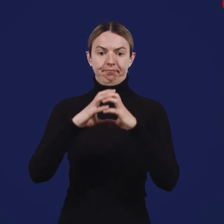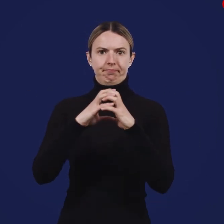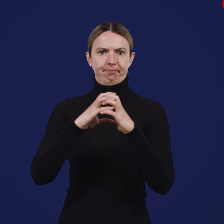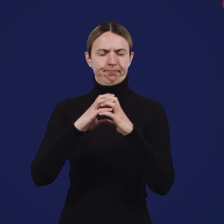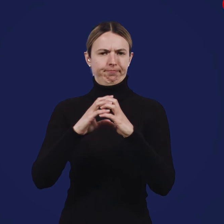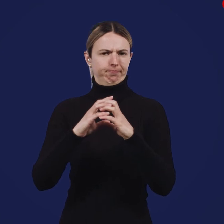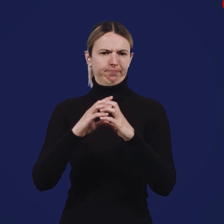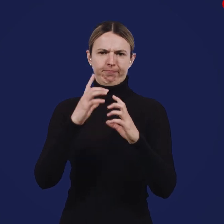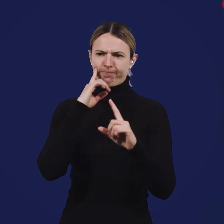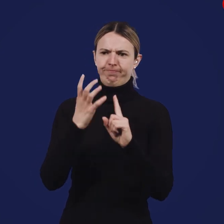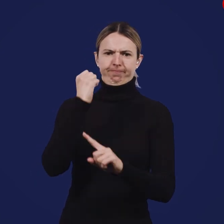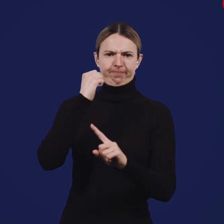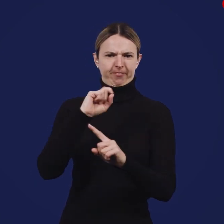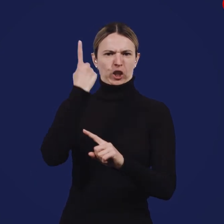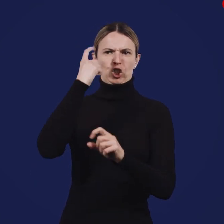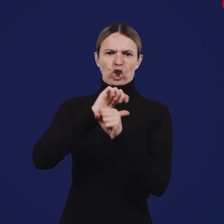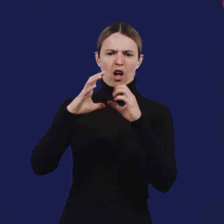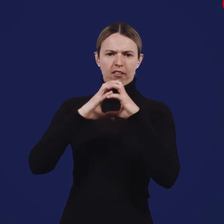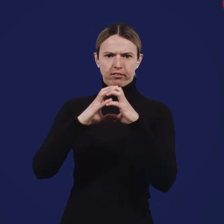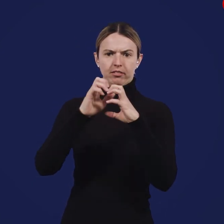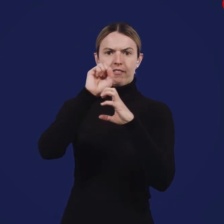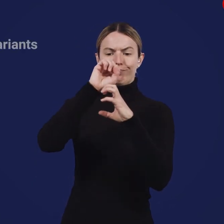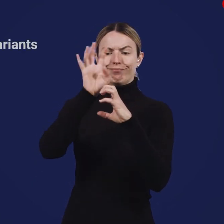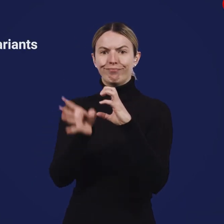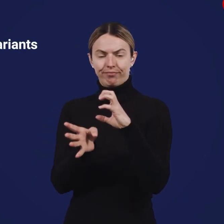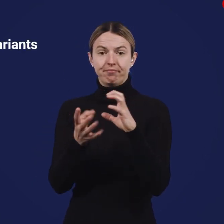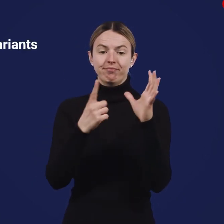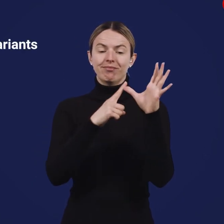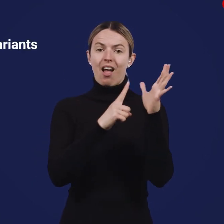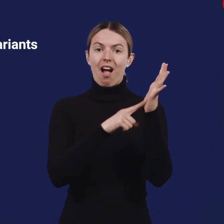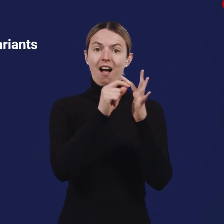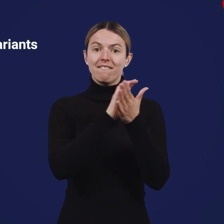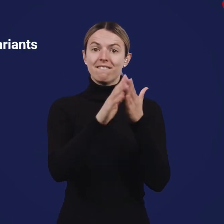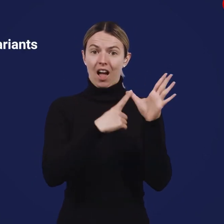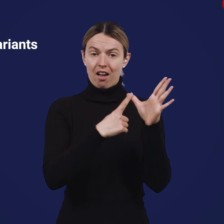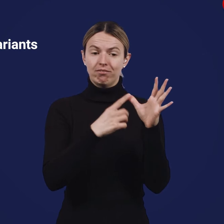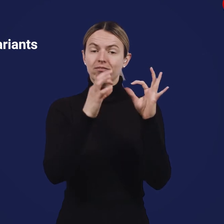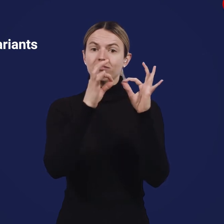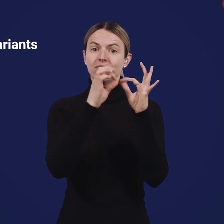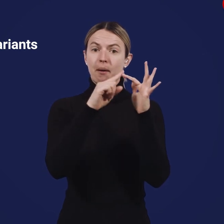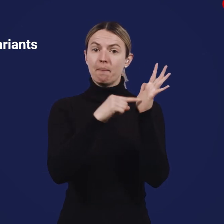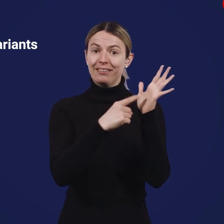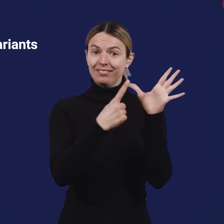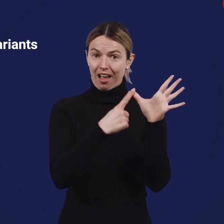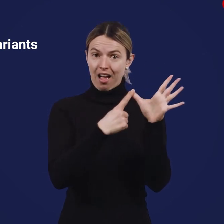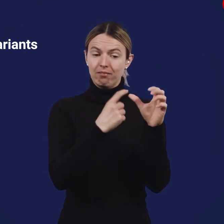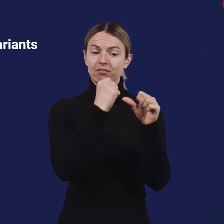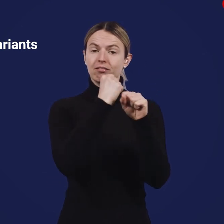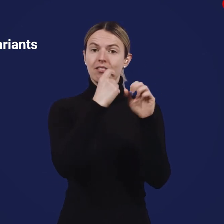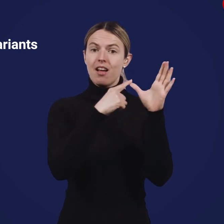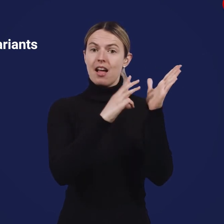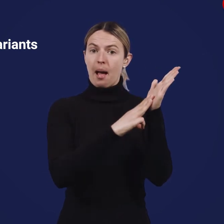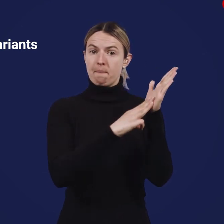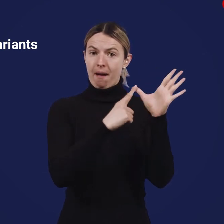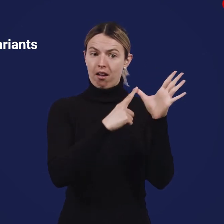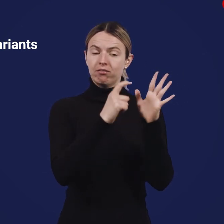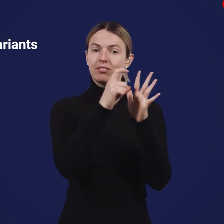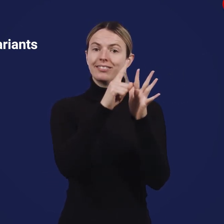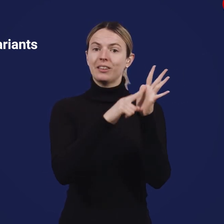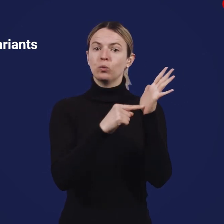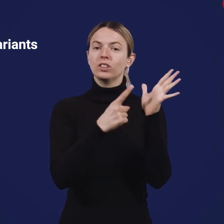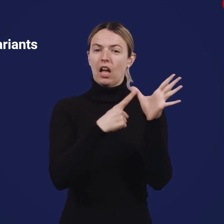Each variant is named after letters from the Greek alphabet; Alpha, Beta, Gamma and Delta.